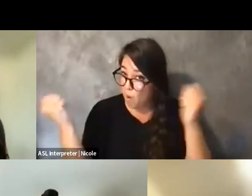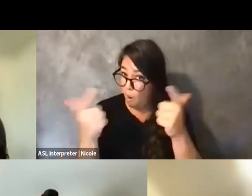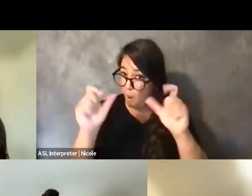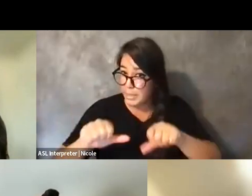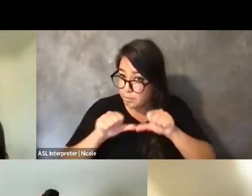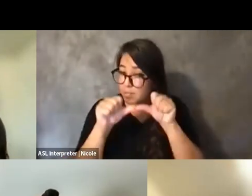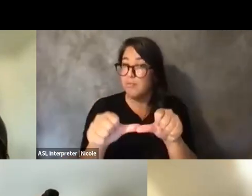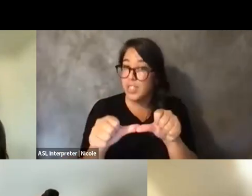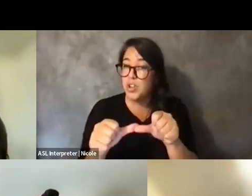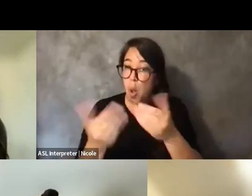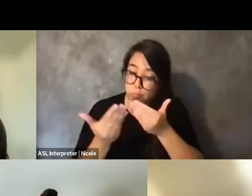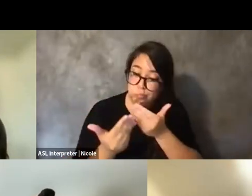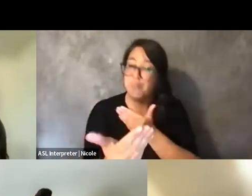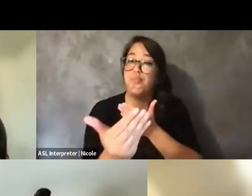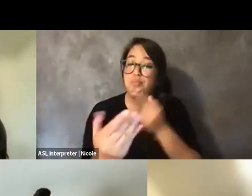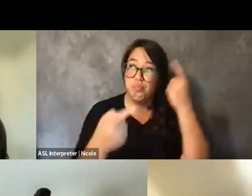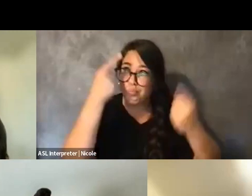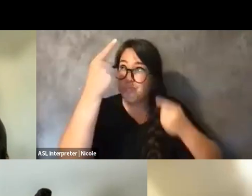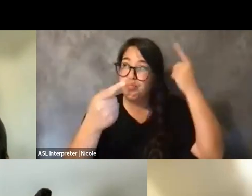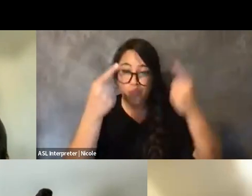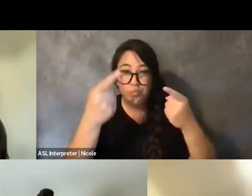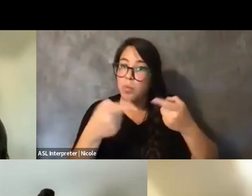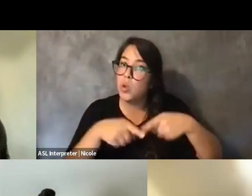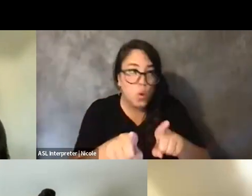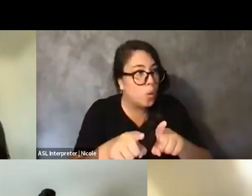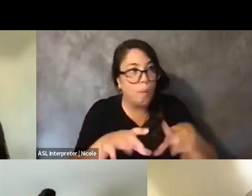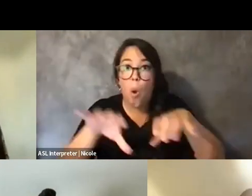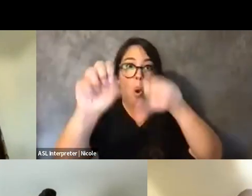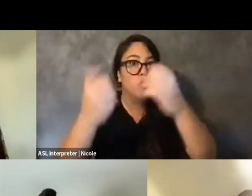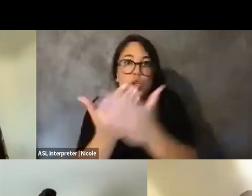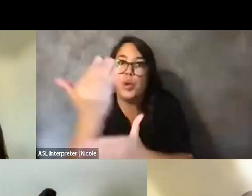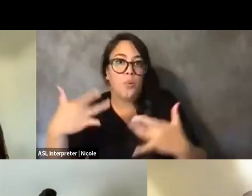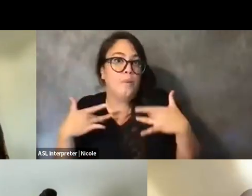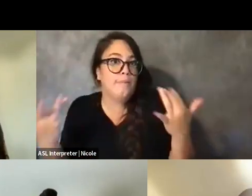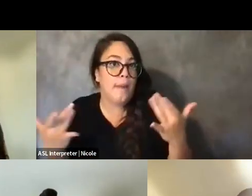to consider as we put on events, as we try to have space with each other,